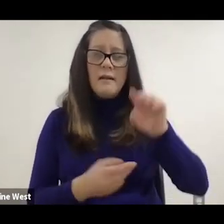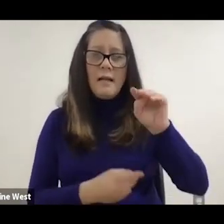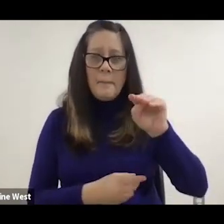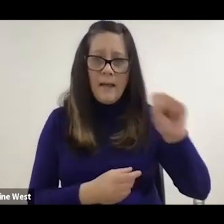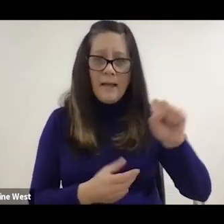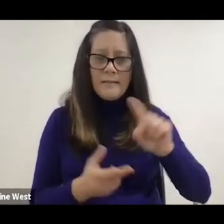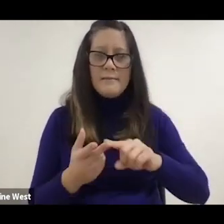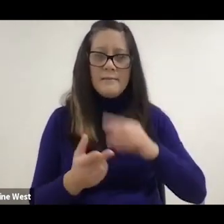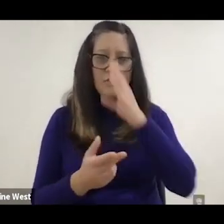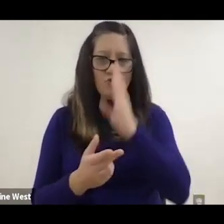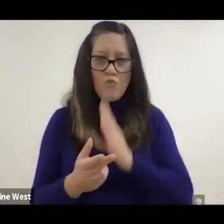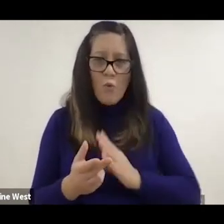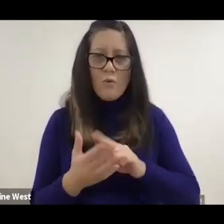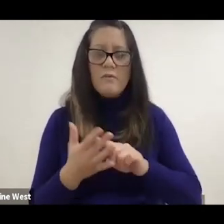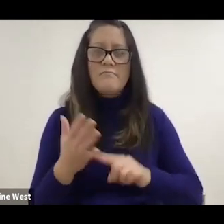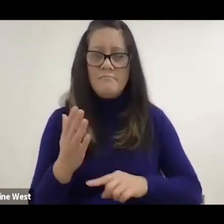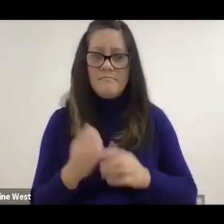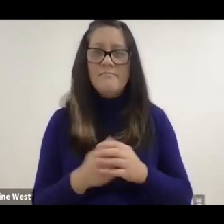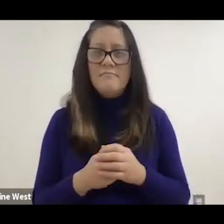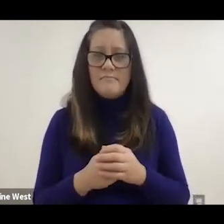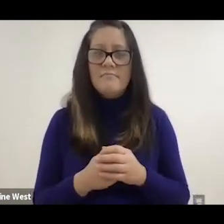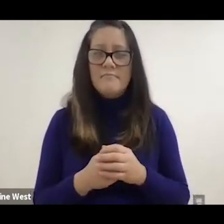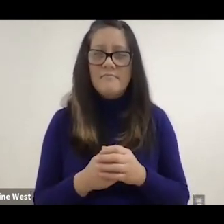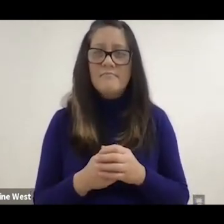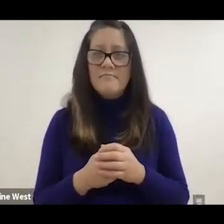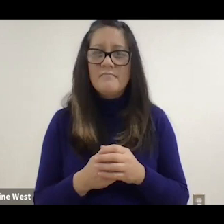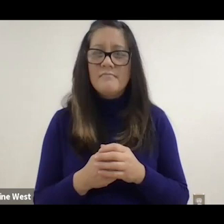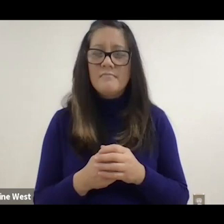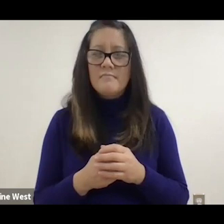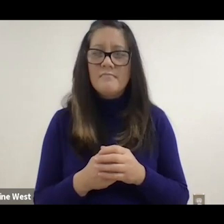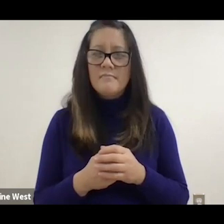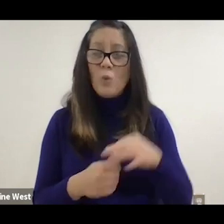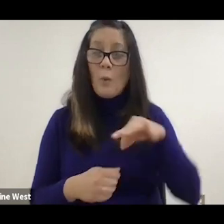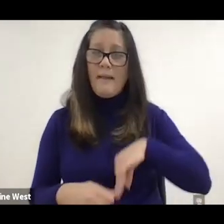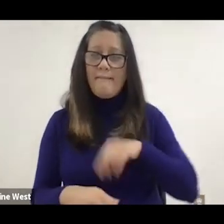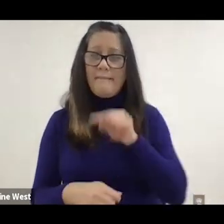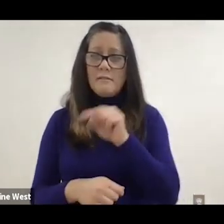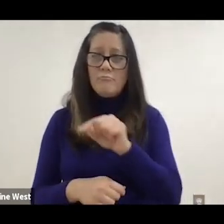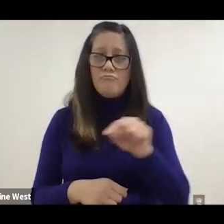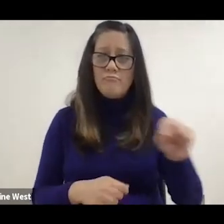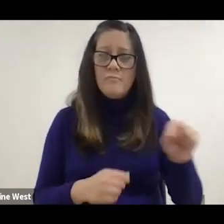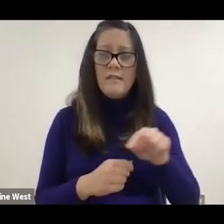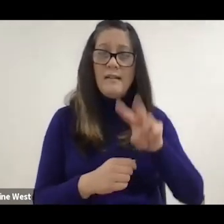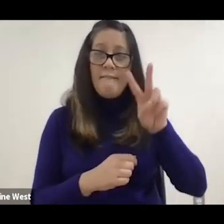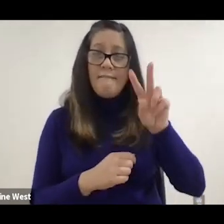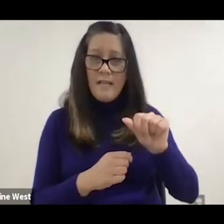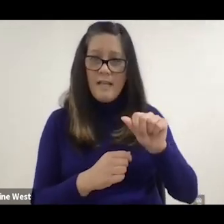and strokes, so we're hopeful that gaining evidence we gather through to the VA will help